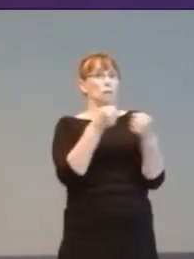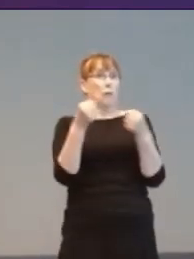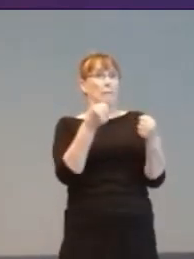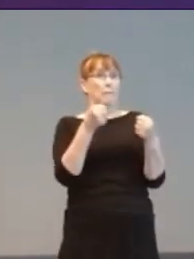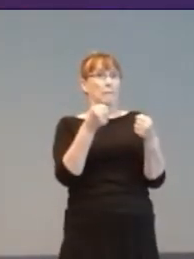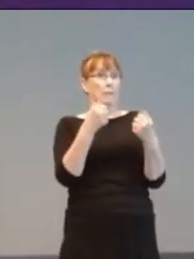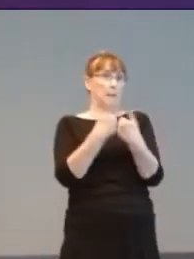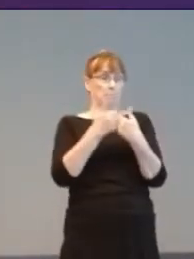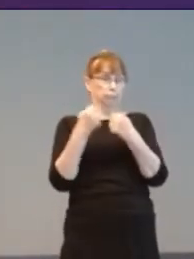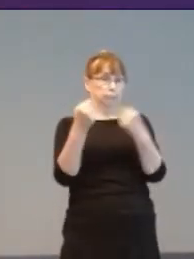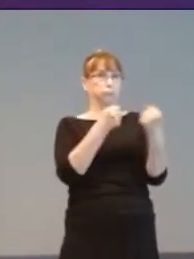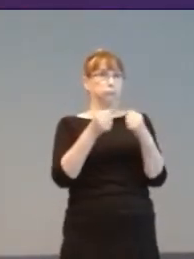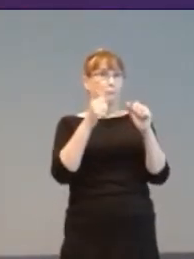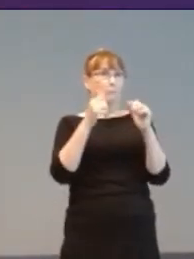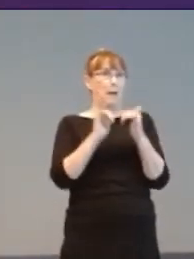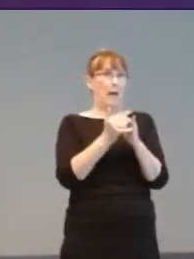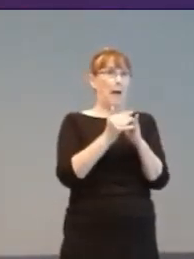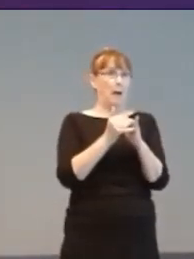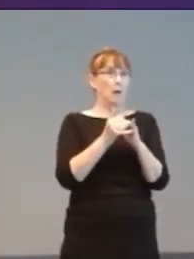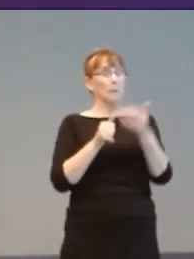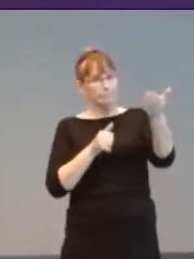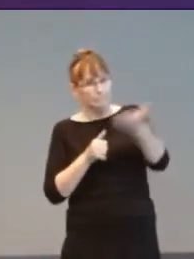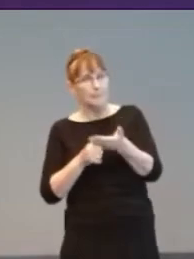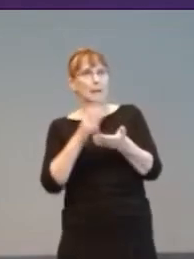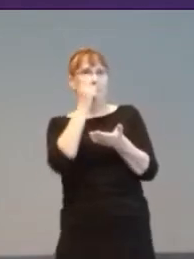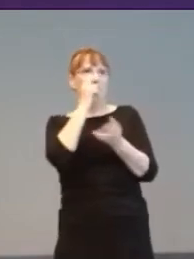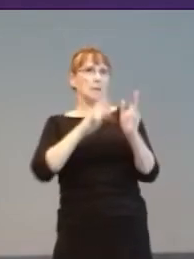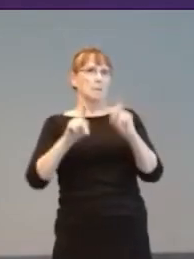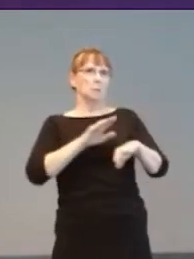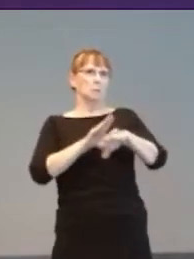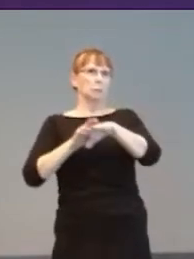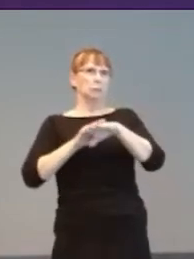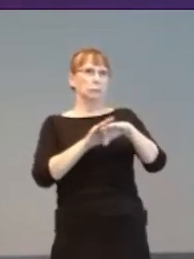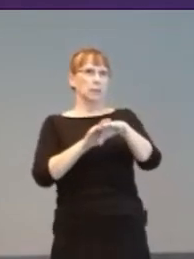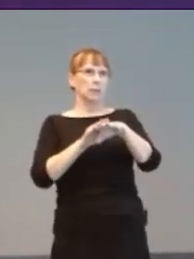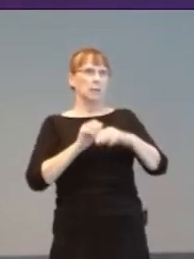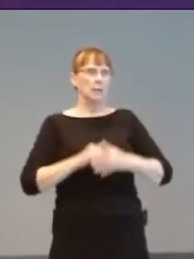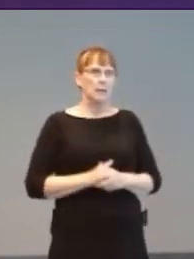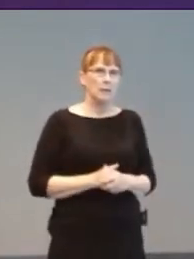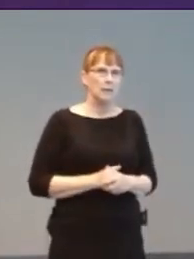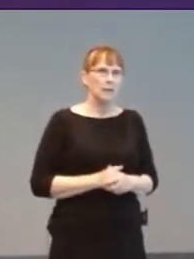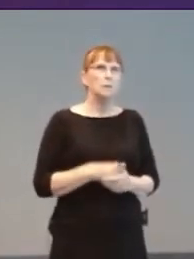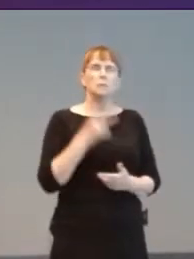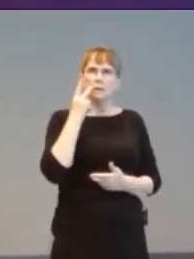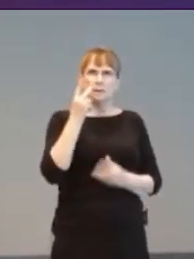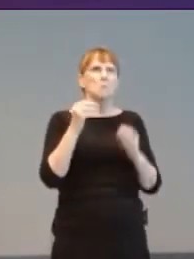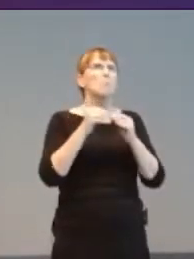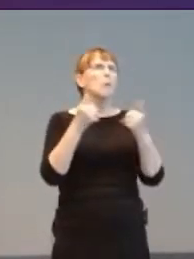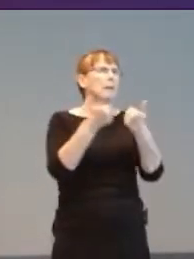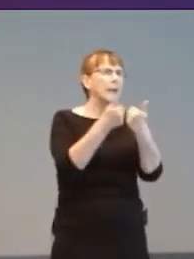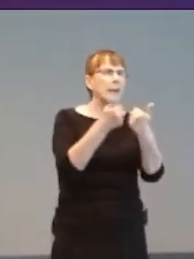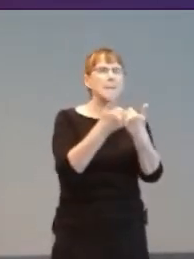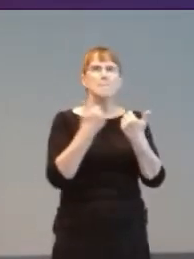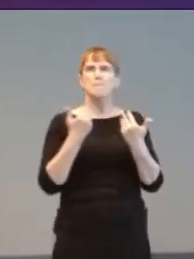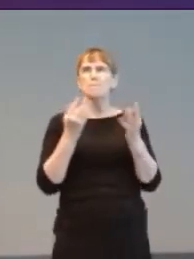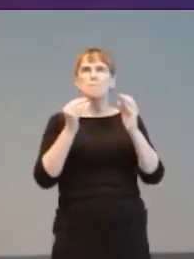For the blind and vision impaired future, more mods and tools will surface. More games and more stories, big and small.